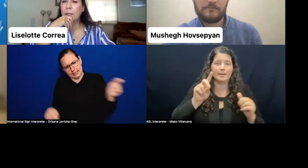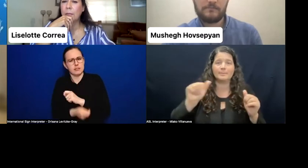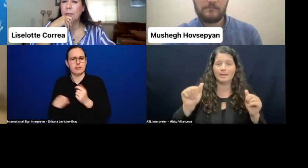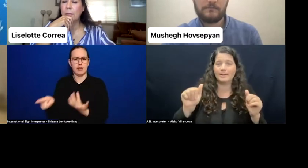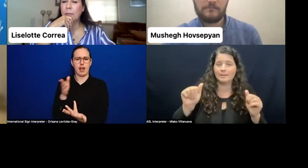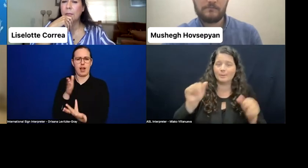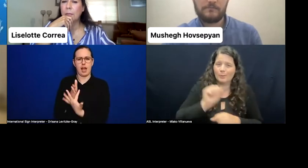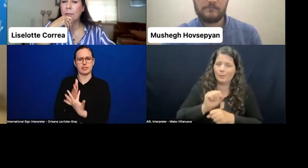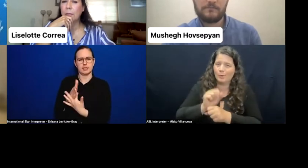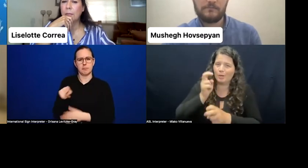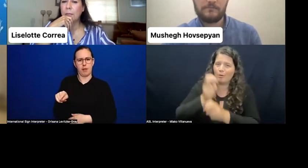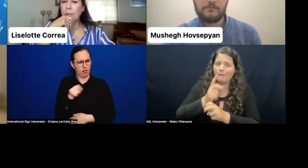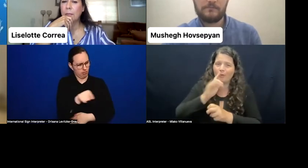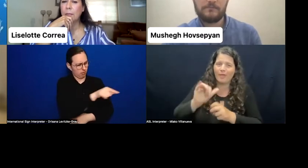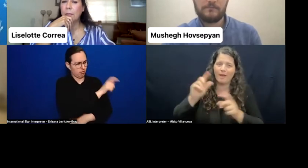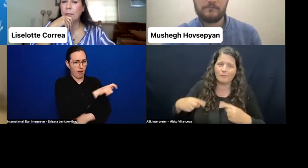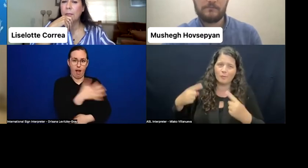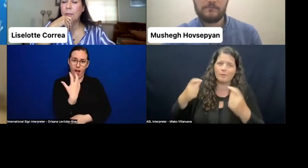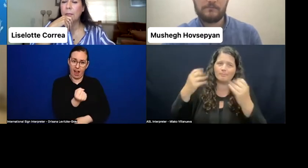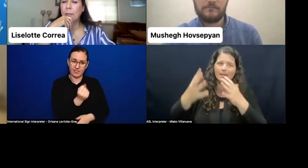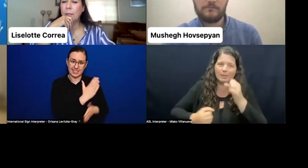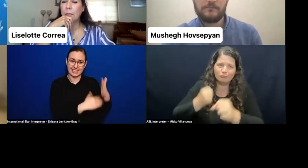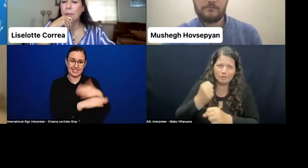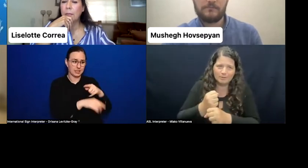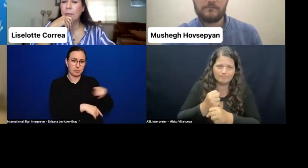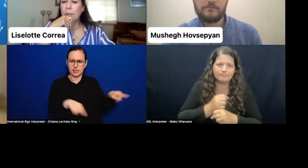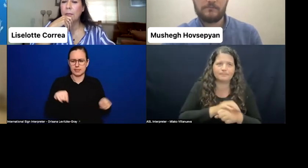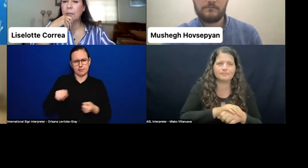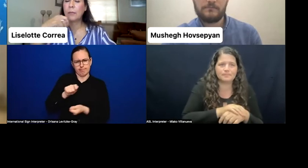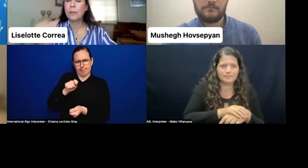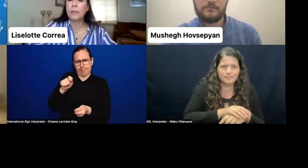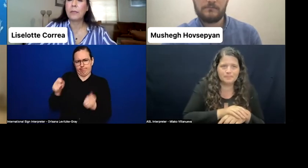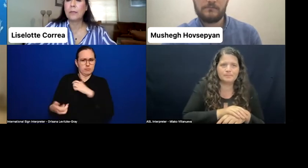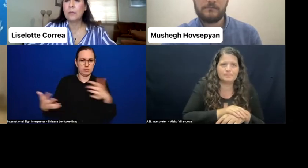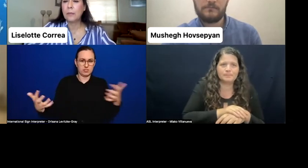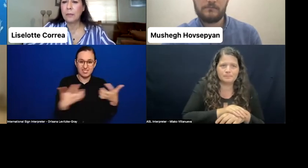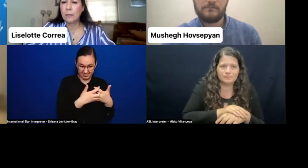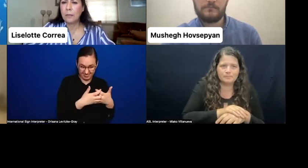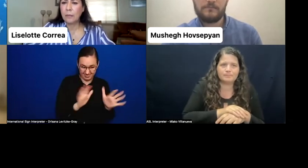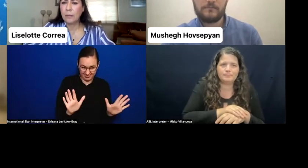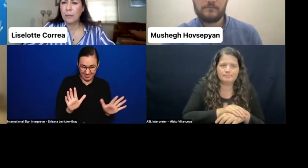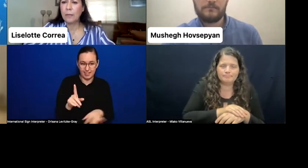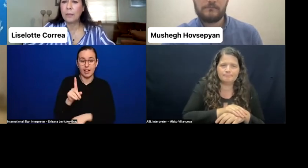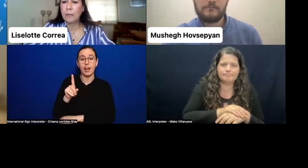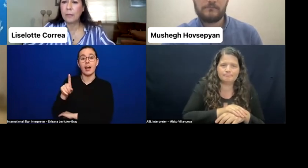We see that our government-- governments see us only as a voters.